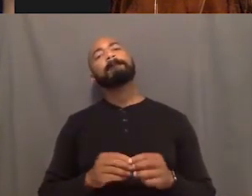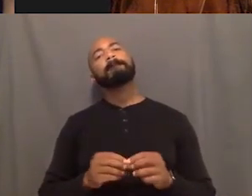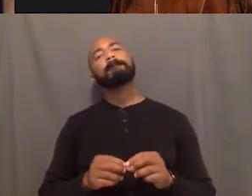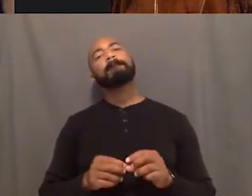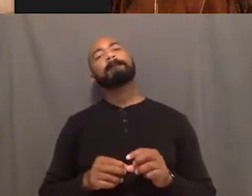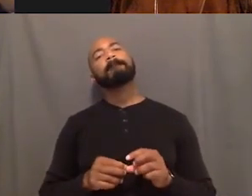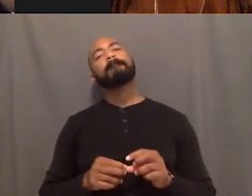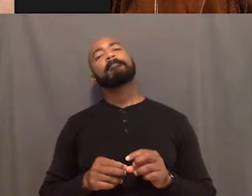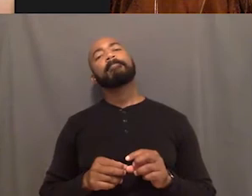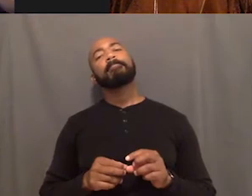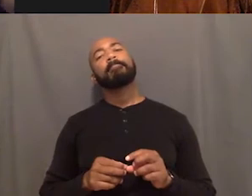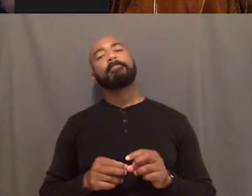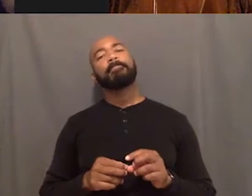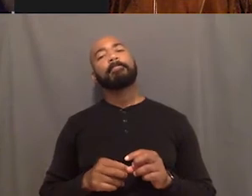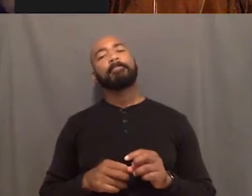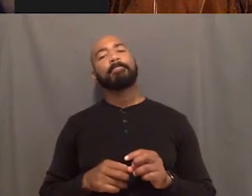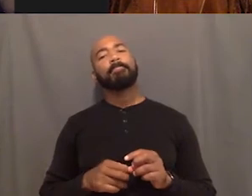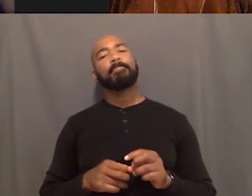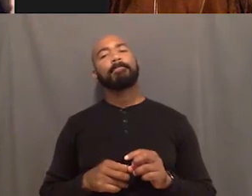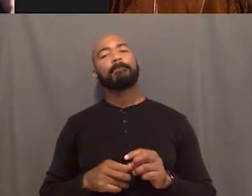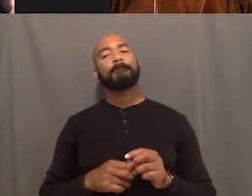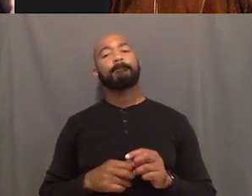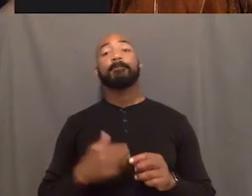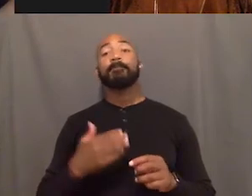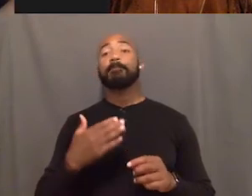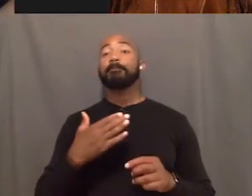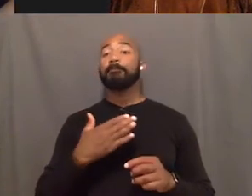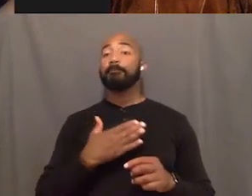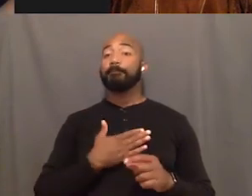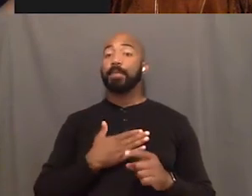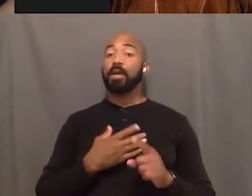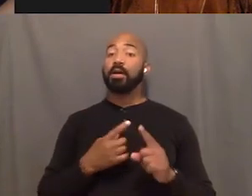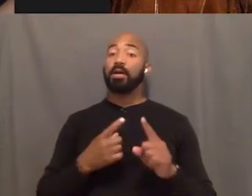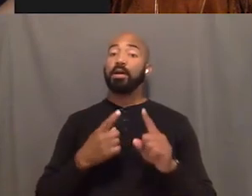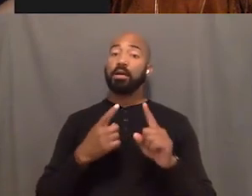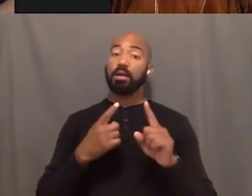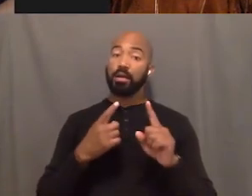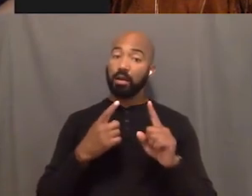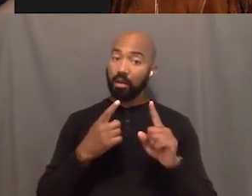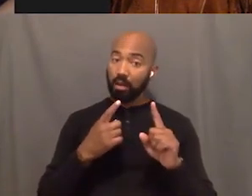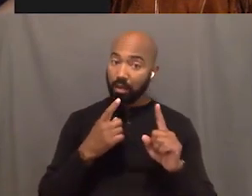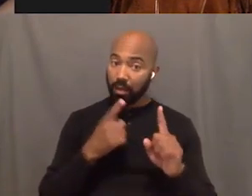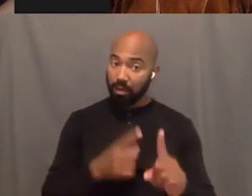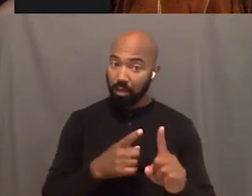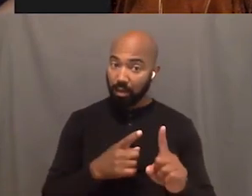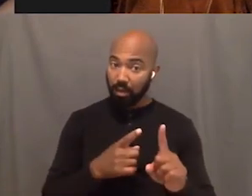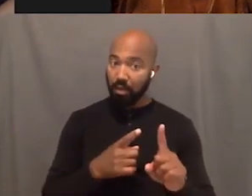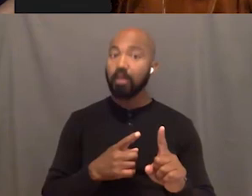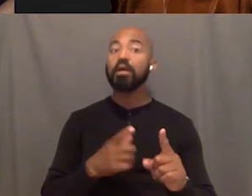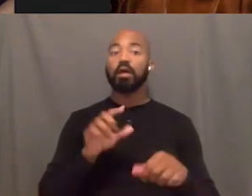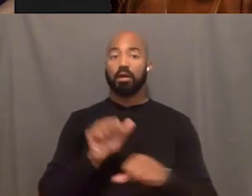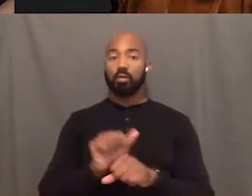My overall goal in like career wise is to be a philanthropist full time. So raise money for our different organizations